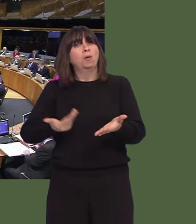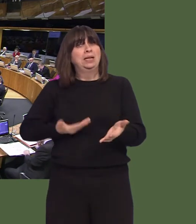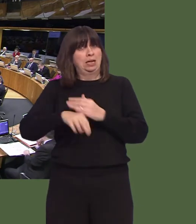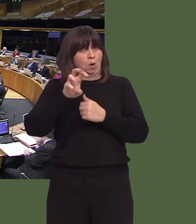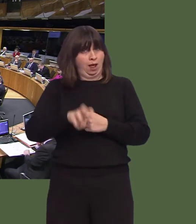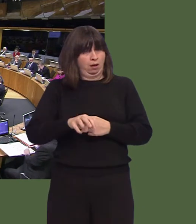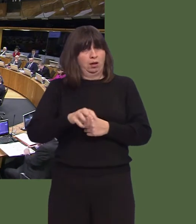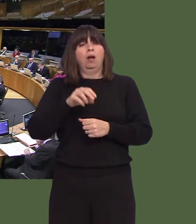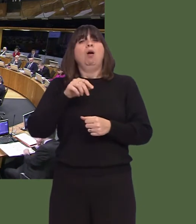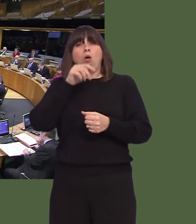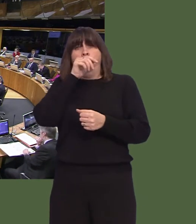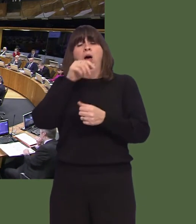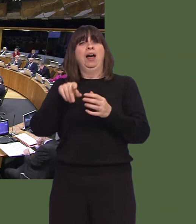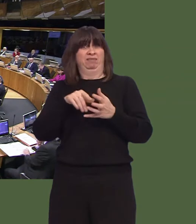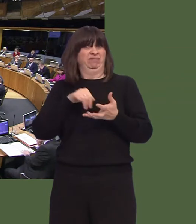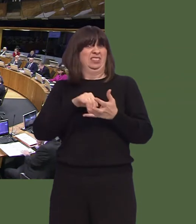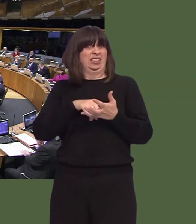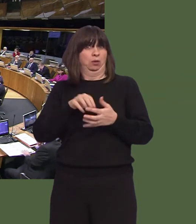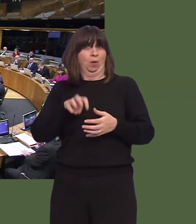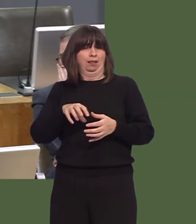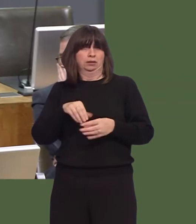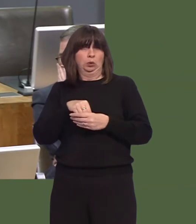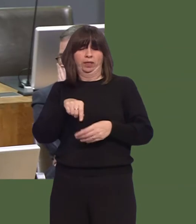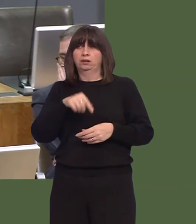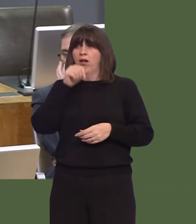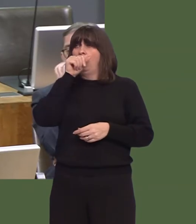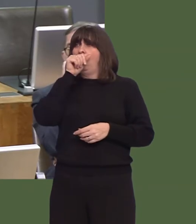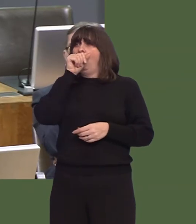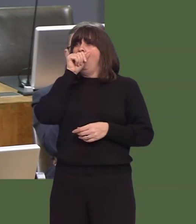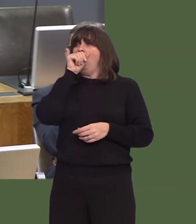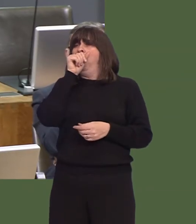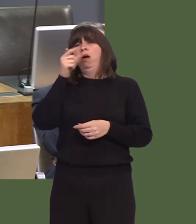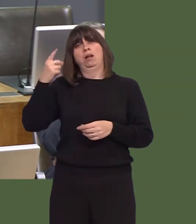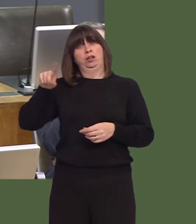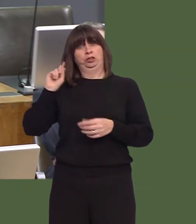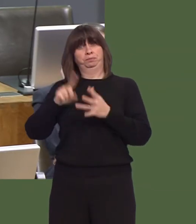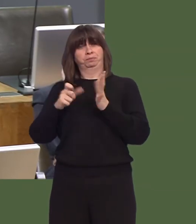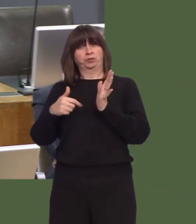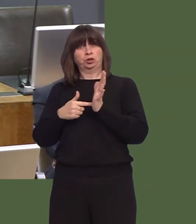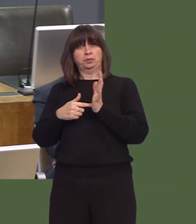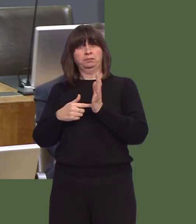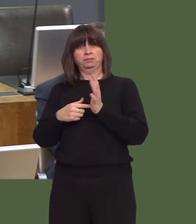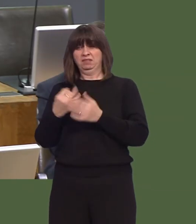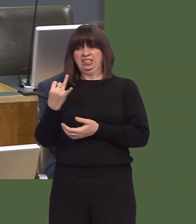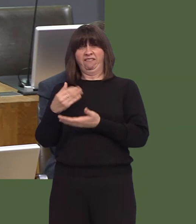in Wales, which, of course, includes South Wales West. By October, just at the end of last year, we heard that less than £7 million of that